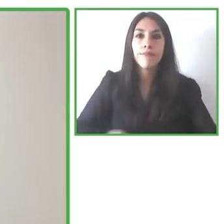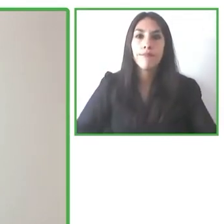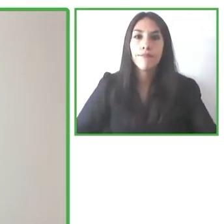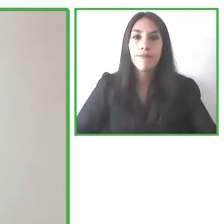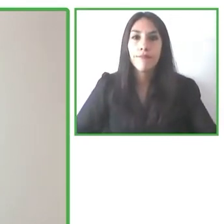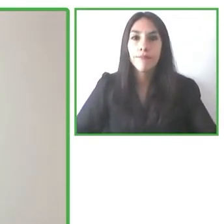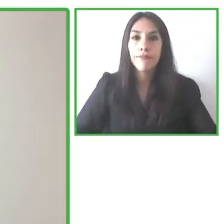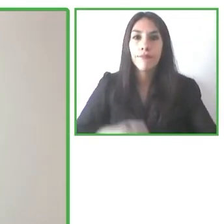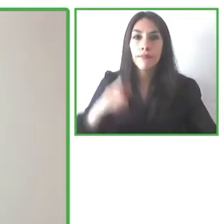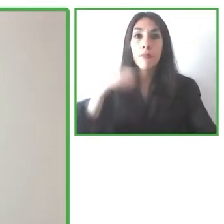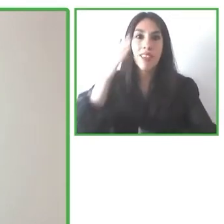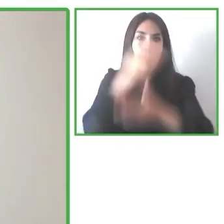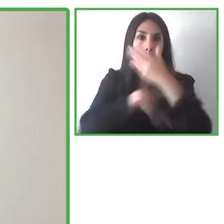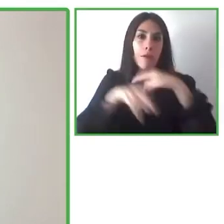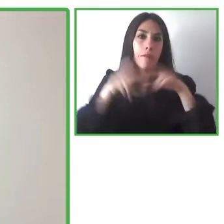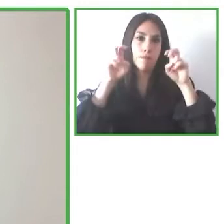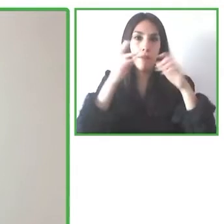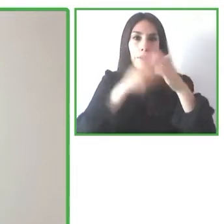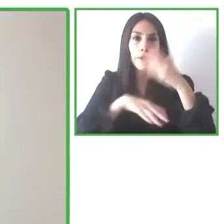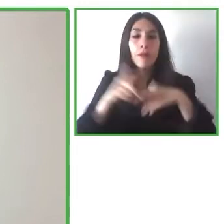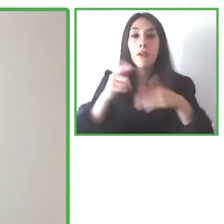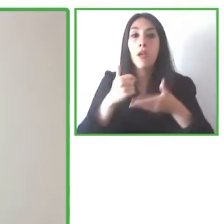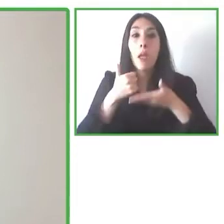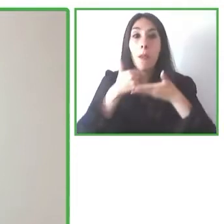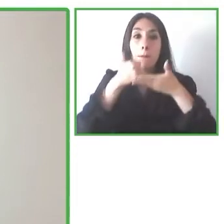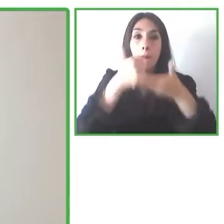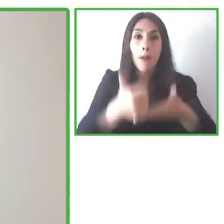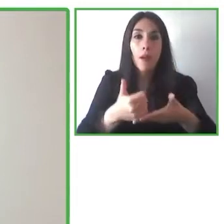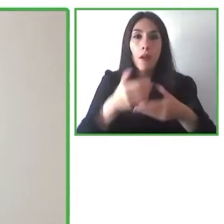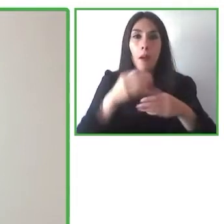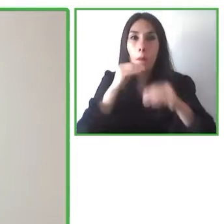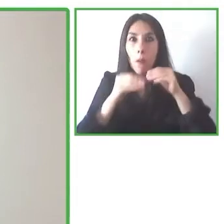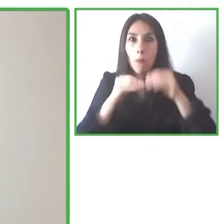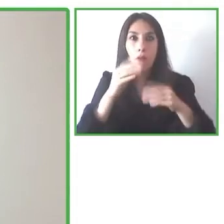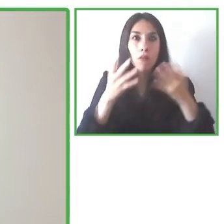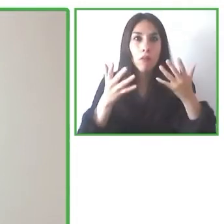which as I said it solves those real-life day-to-day problems